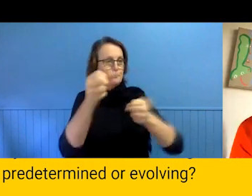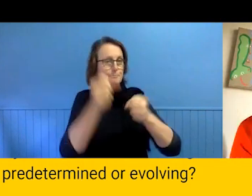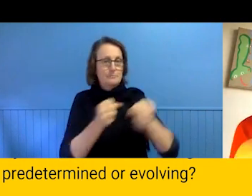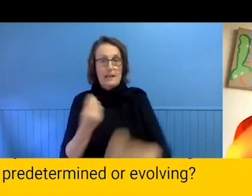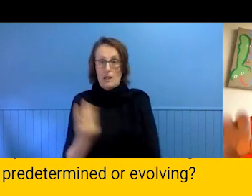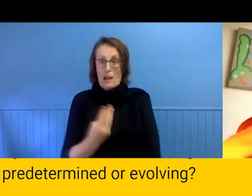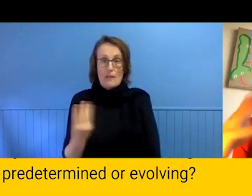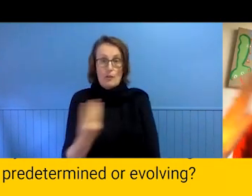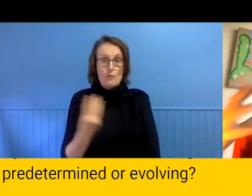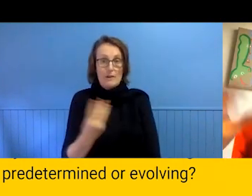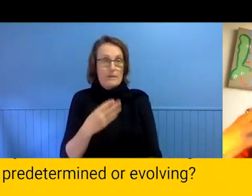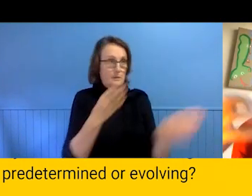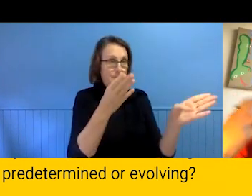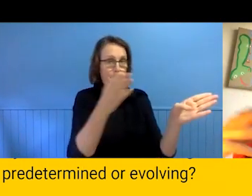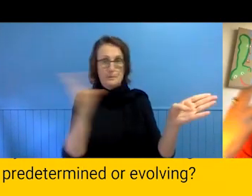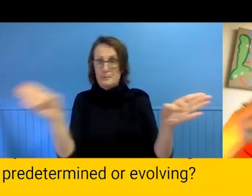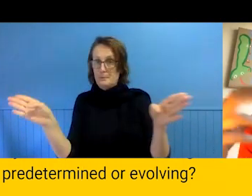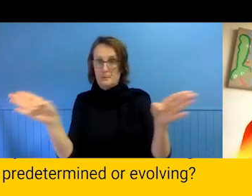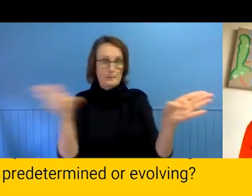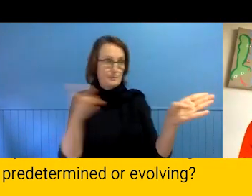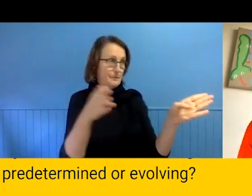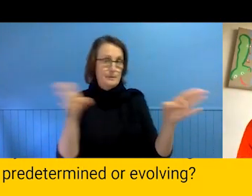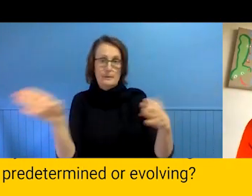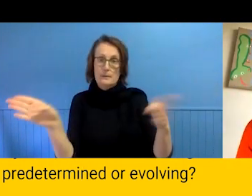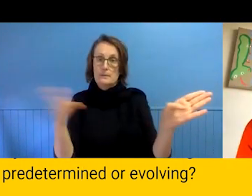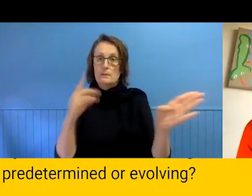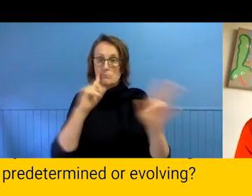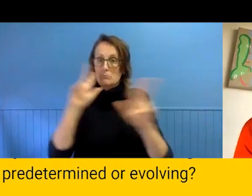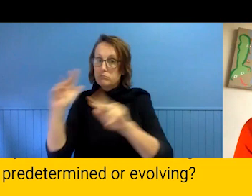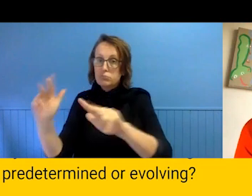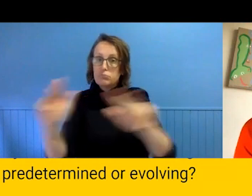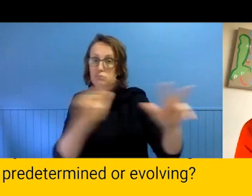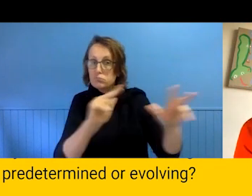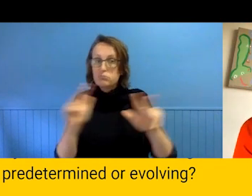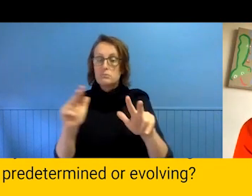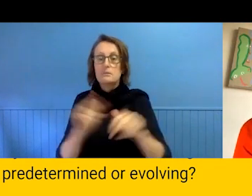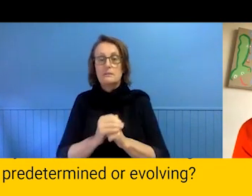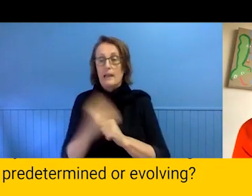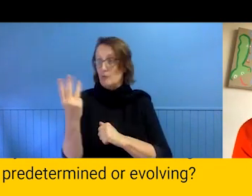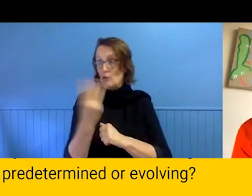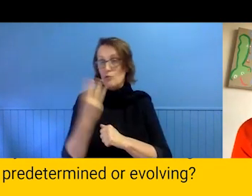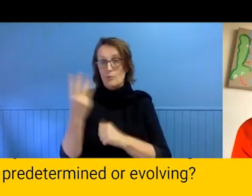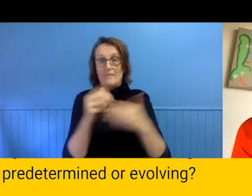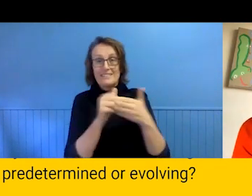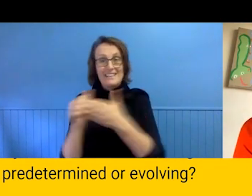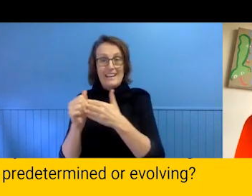across all areas and blurred those definitions and we were led together an all-female team.